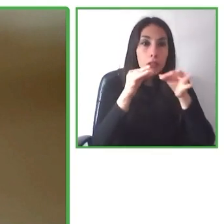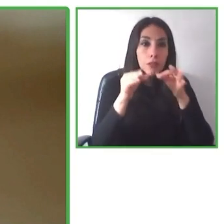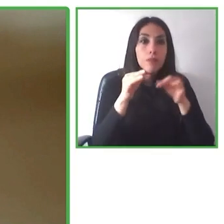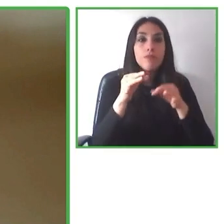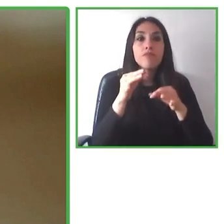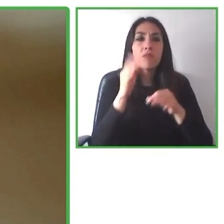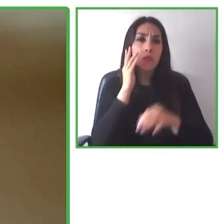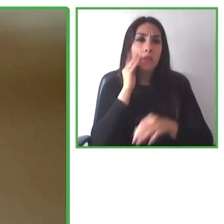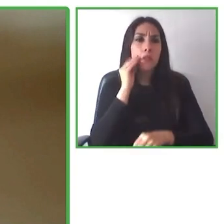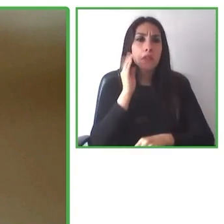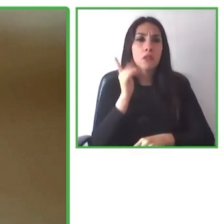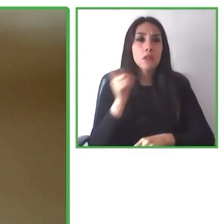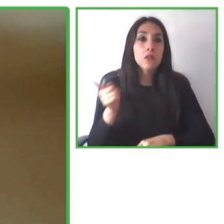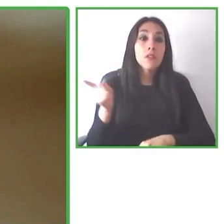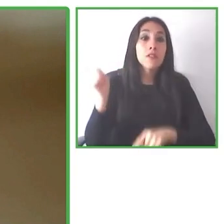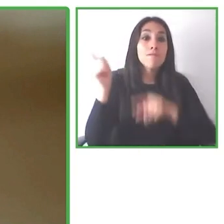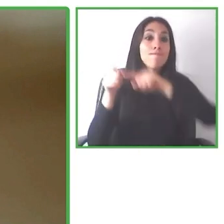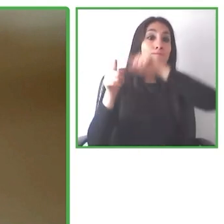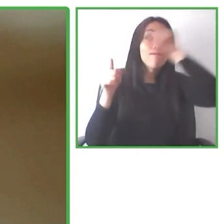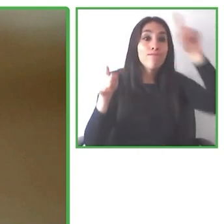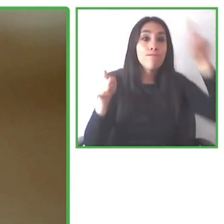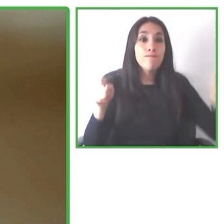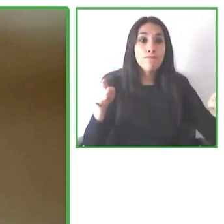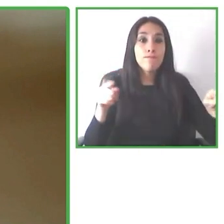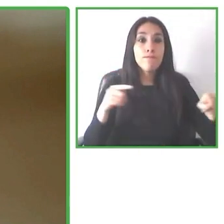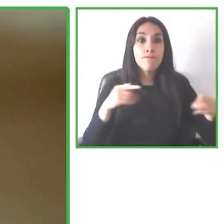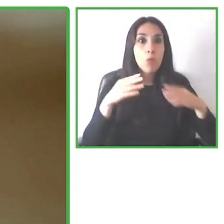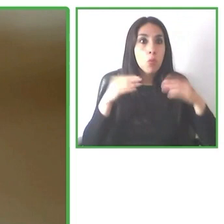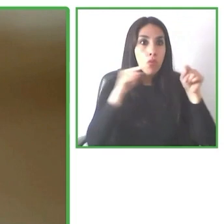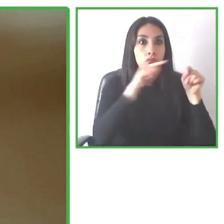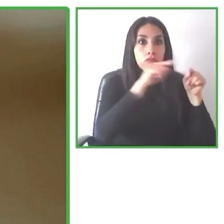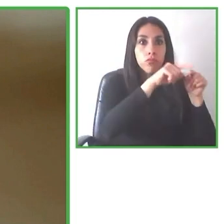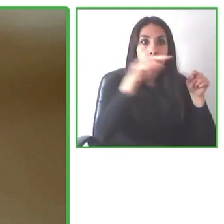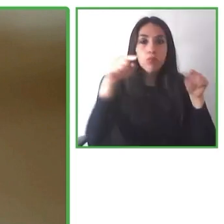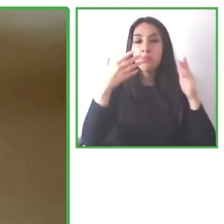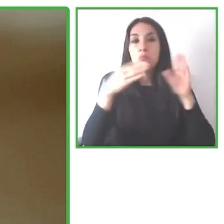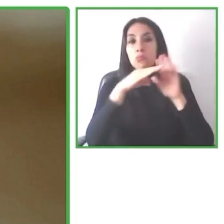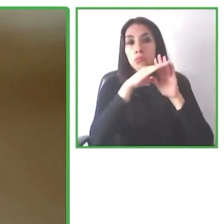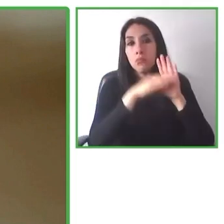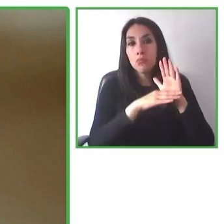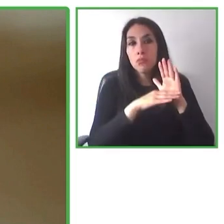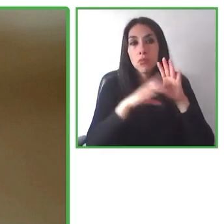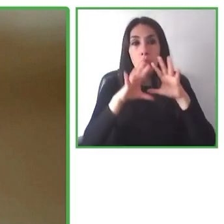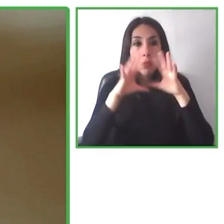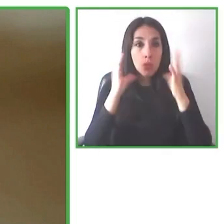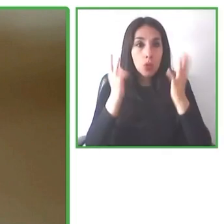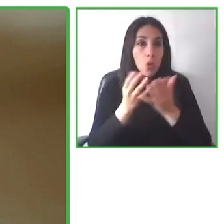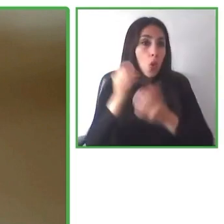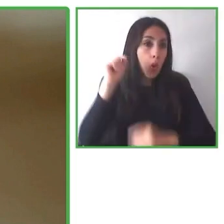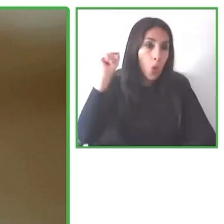So this is an ISO standard that we have tried to develop that is very global, very holistic